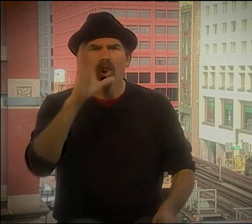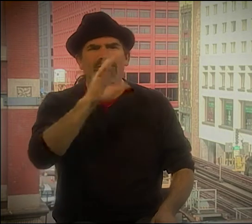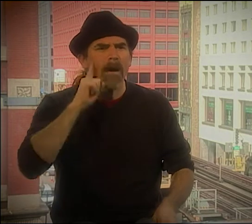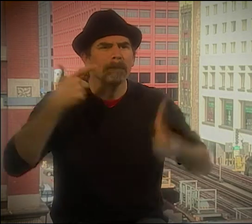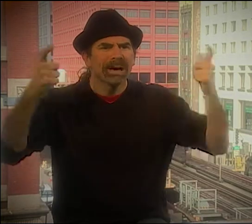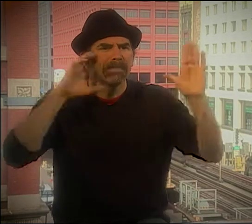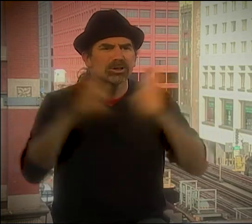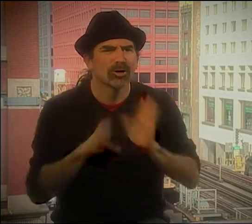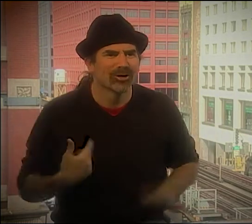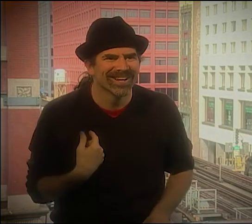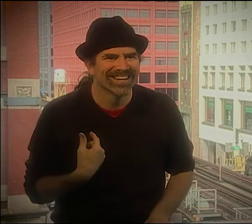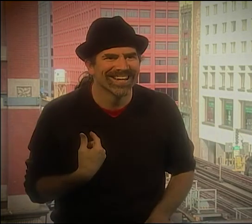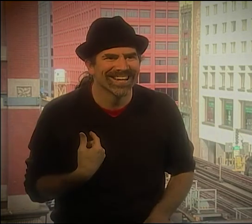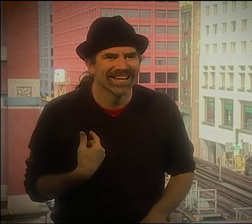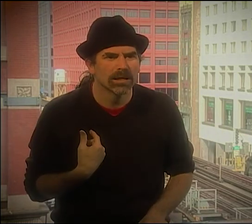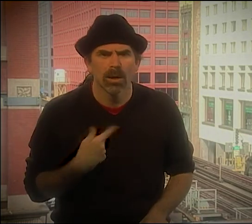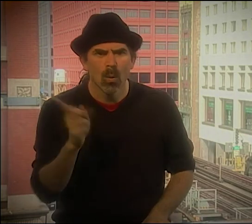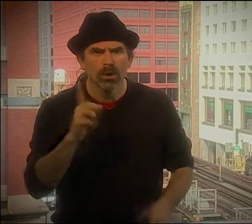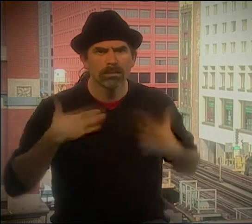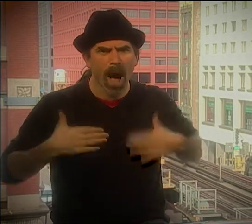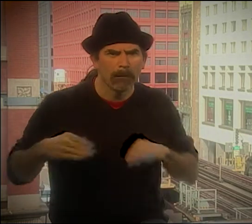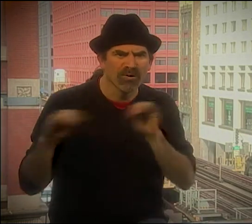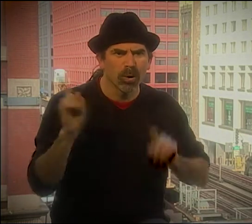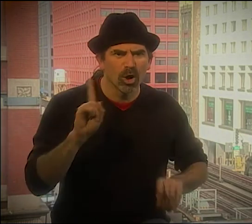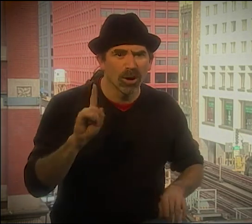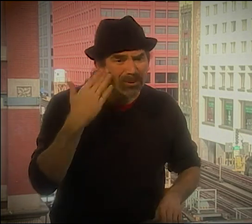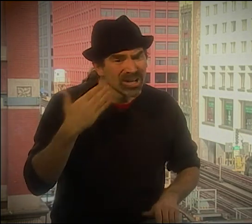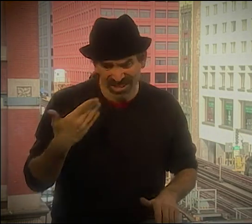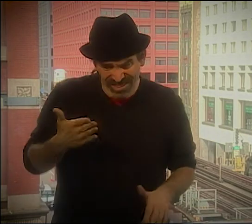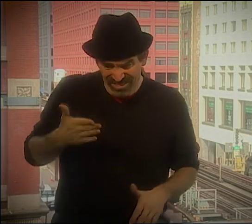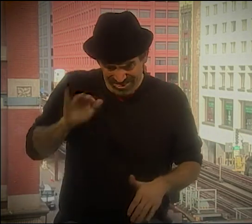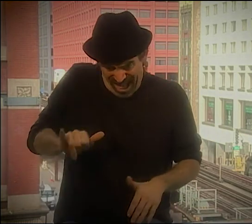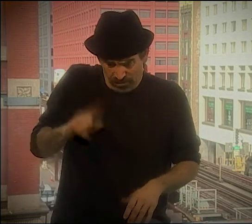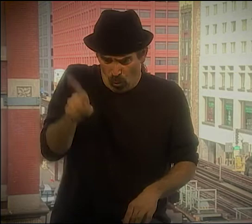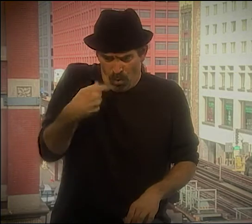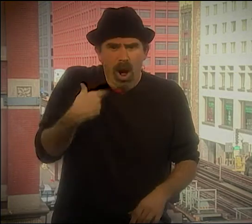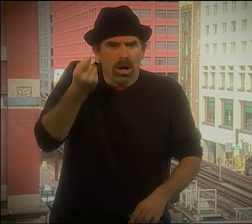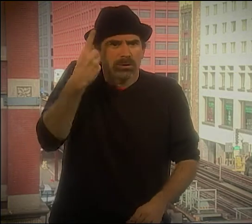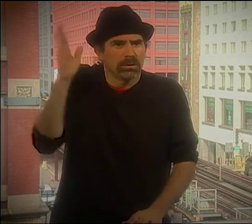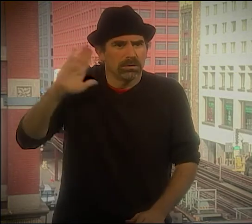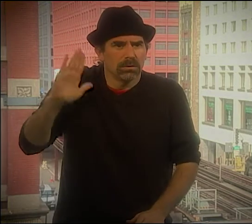BEFORE, I SORT OF TOOK IT ALL IN, BUT I NEEDED TO EXPERIENCE LIFE MORE.